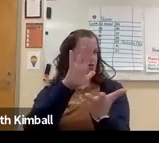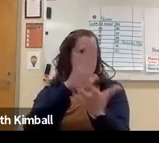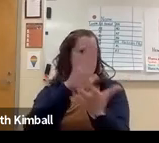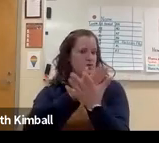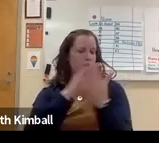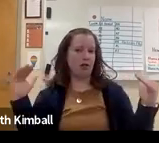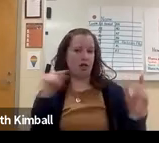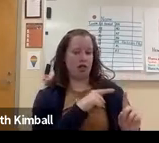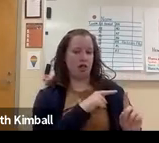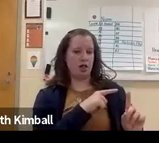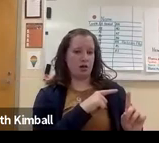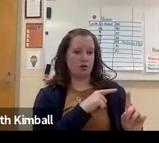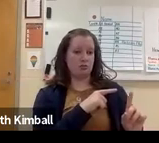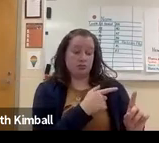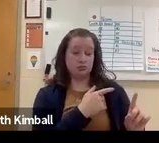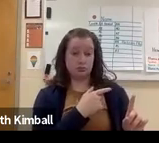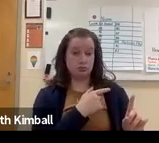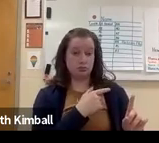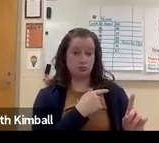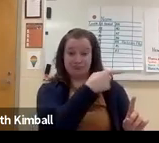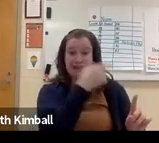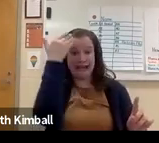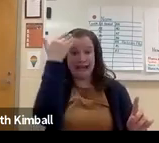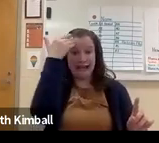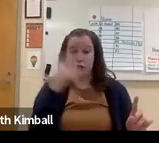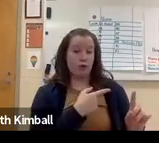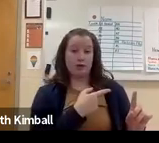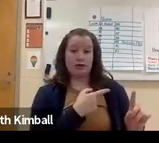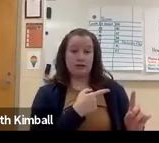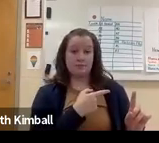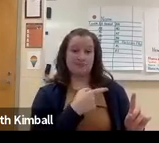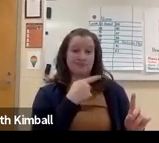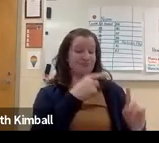And so I bumped it down to a middle school level for that particular class.